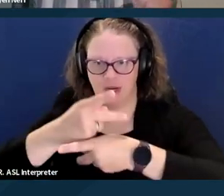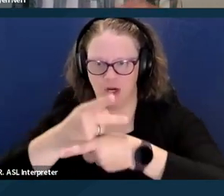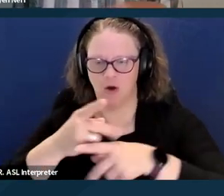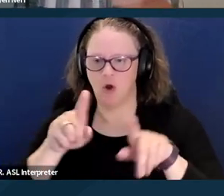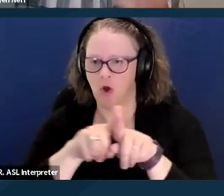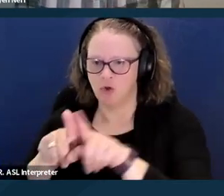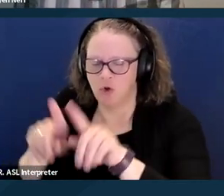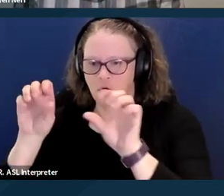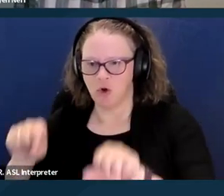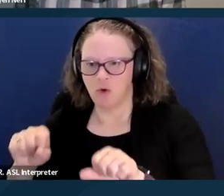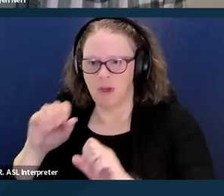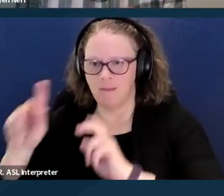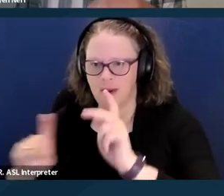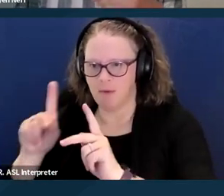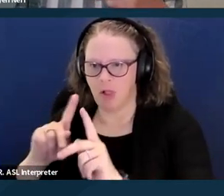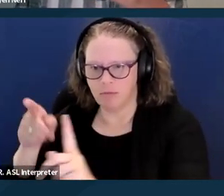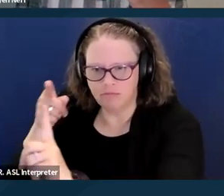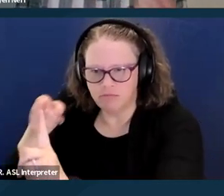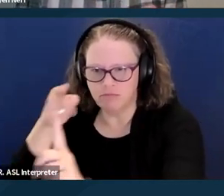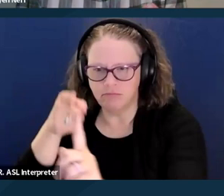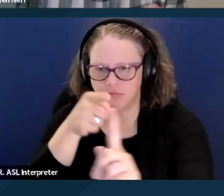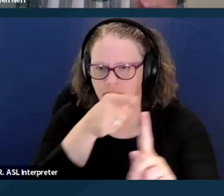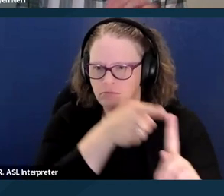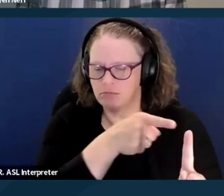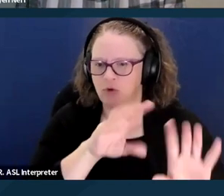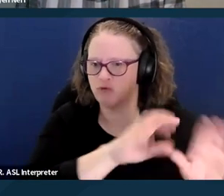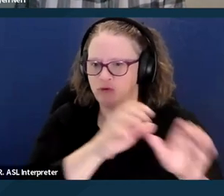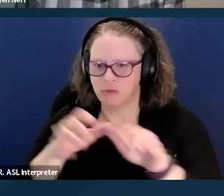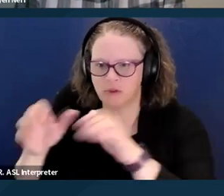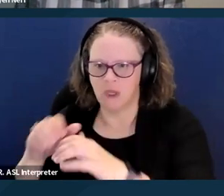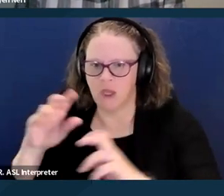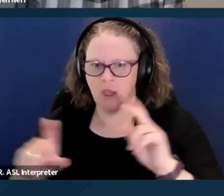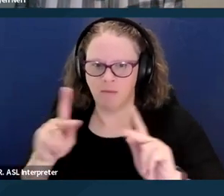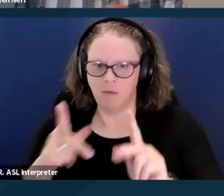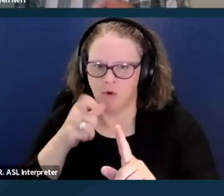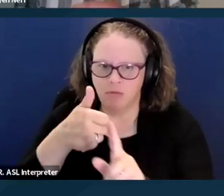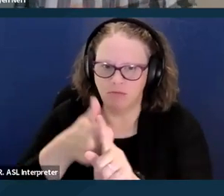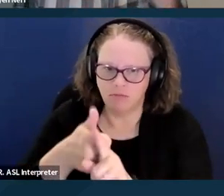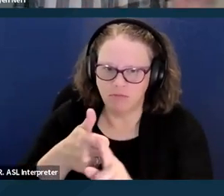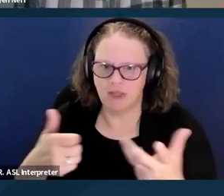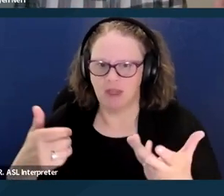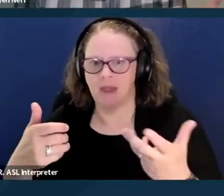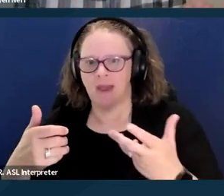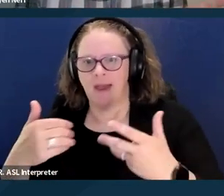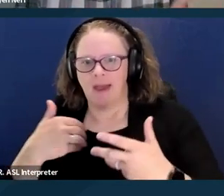who have specific behavioral conditions, people with developmental intellectual disabilities. We'll get into this a little bit more later.